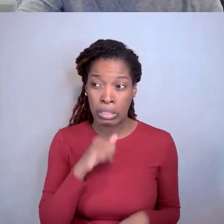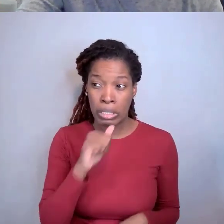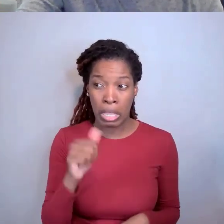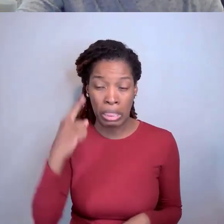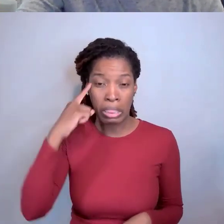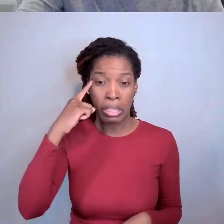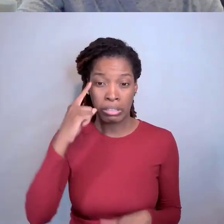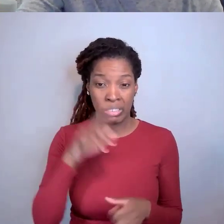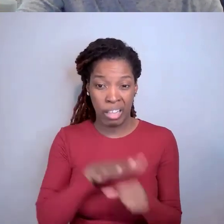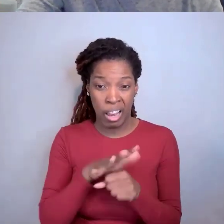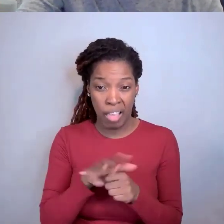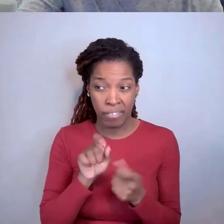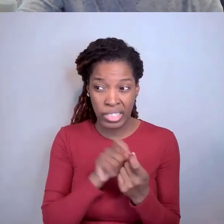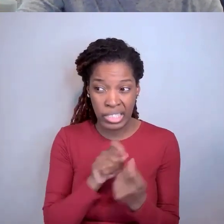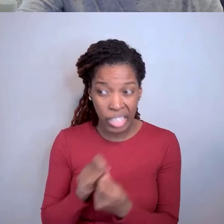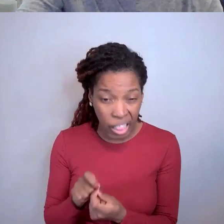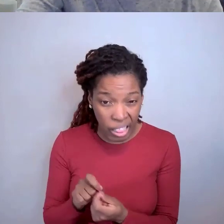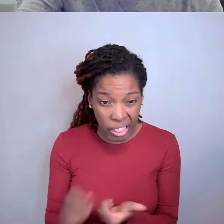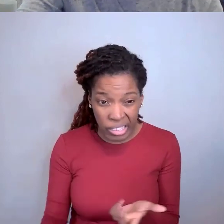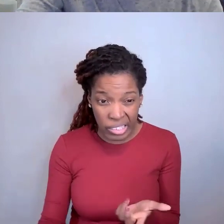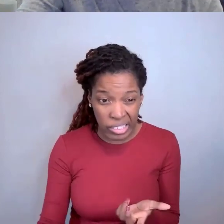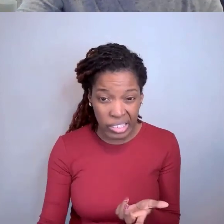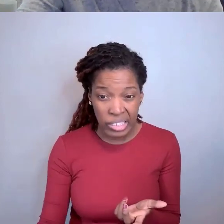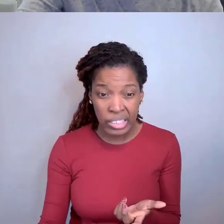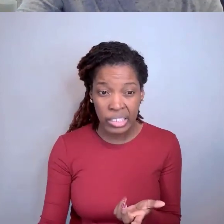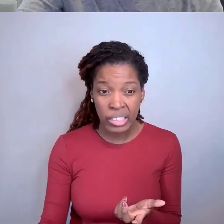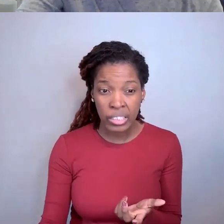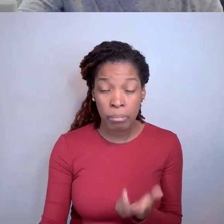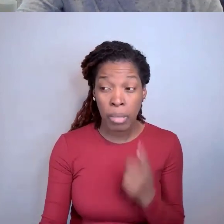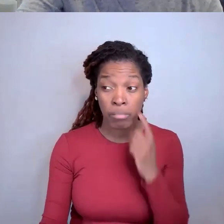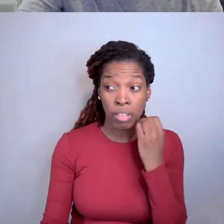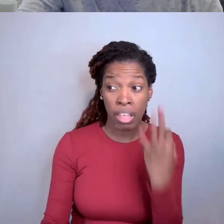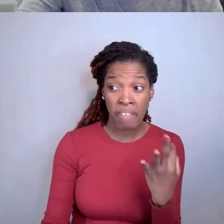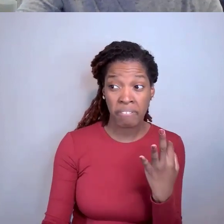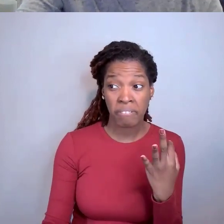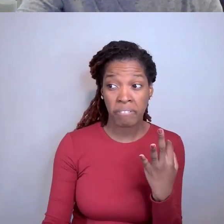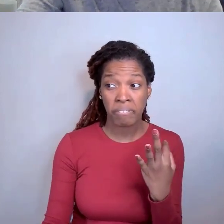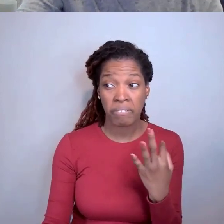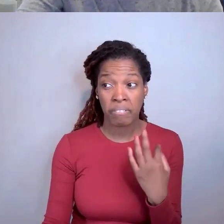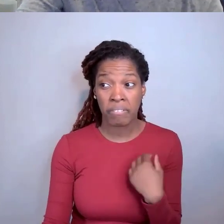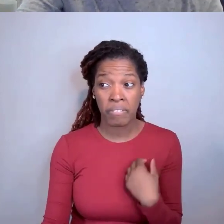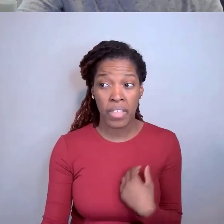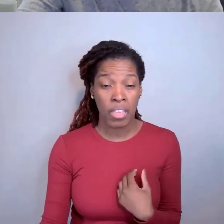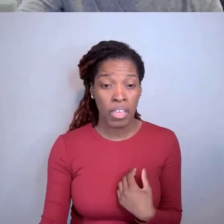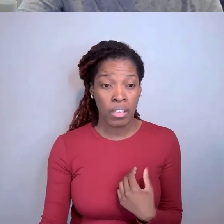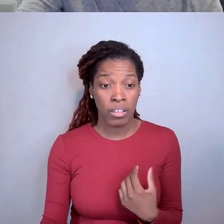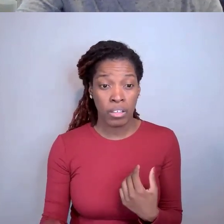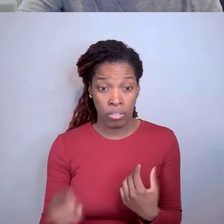But if you have something like if you have an that's described in the publication, certainly, give us the publication.